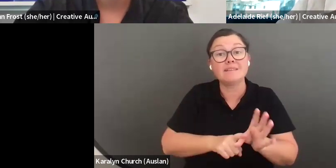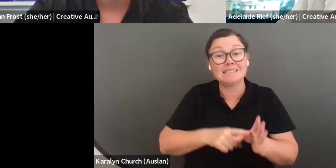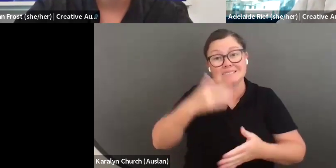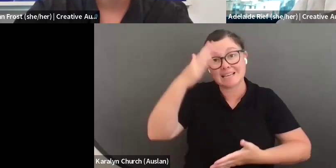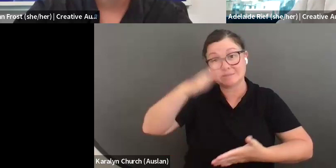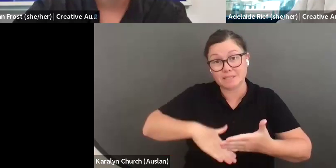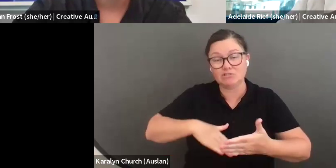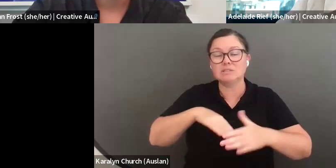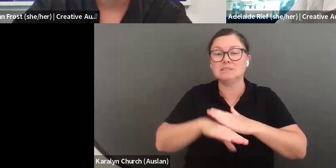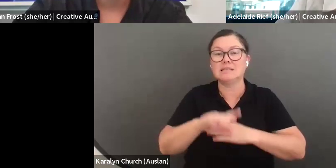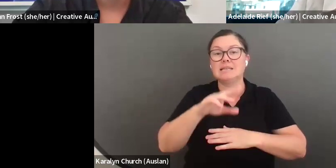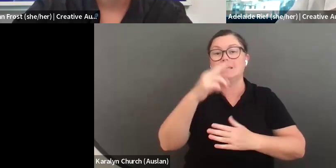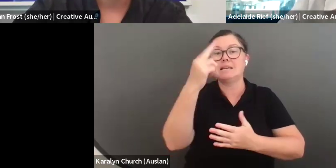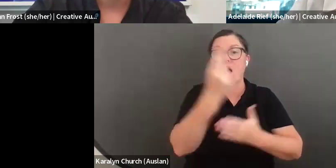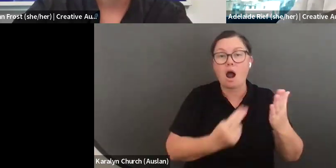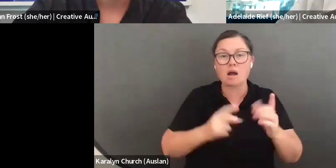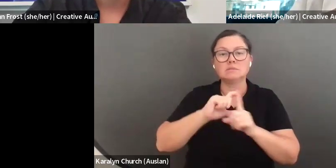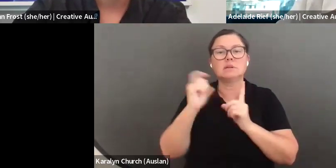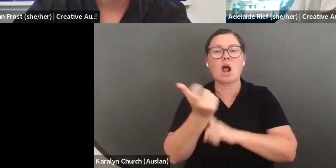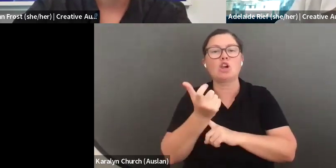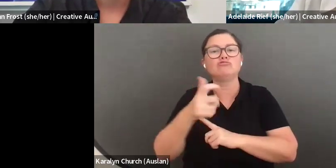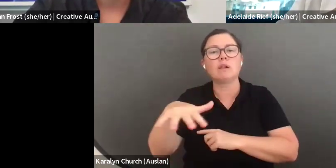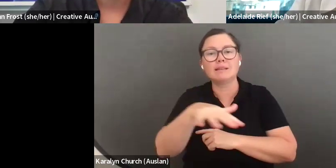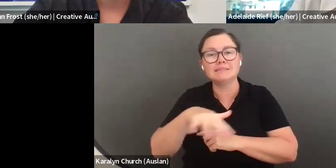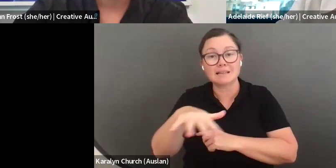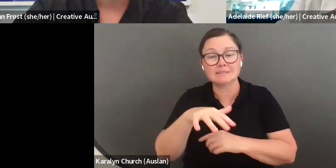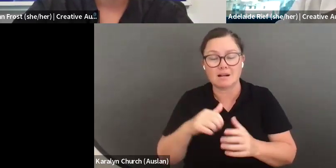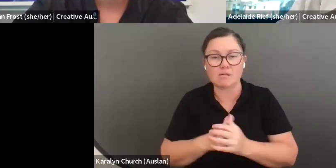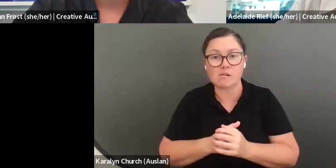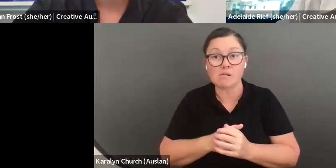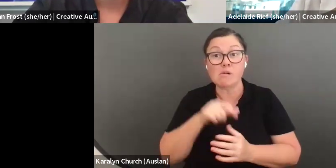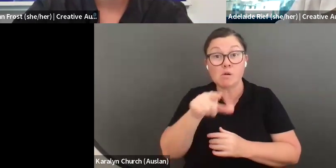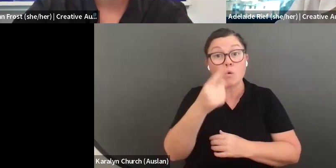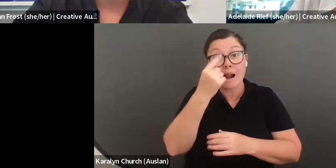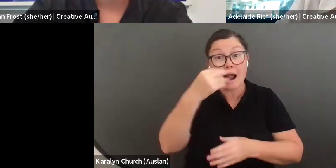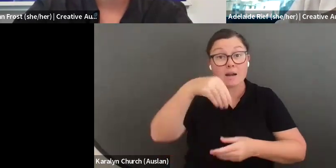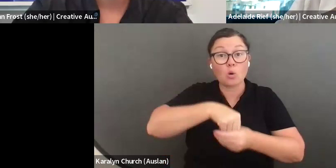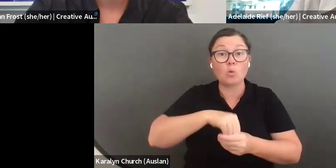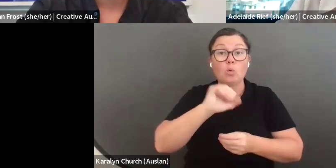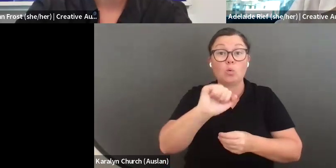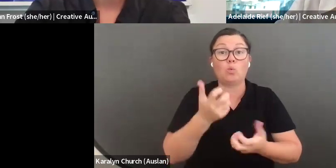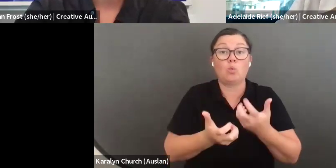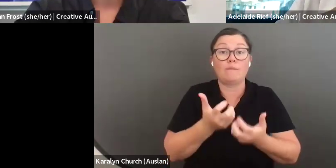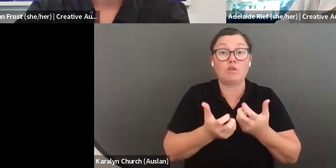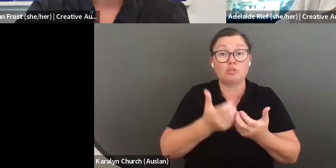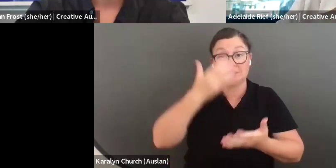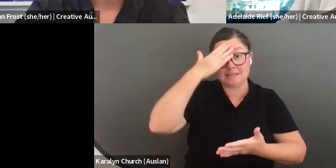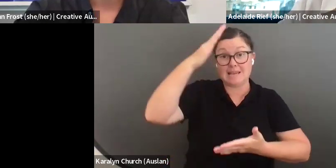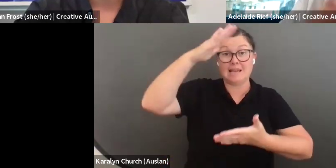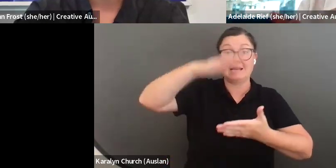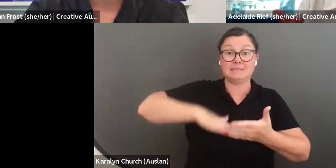need to be recognised by the people you work with as someone who is doing this work. You also need